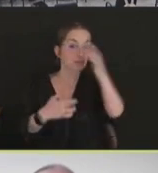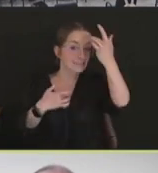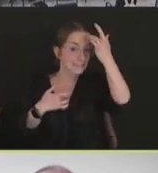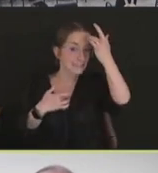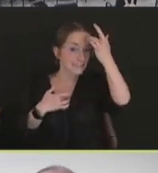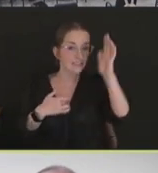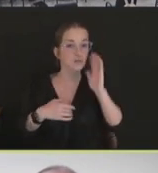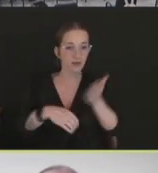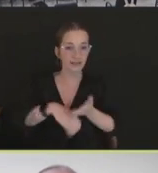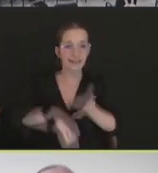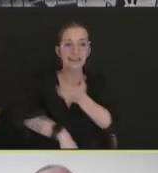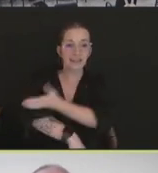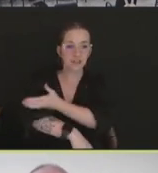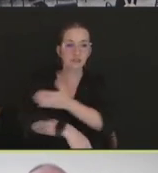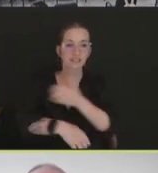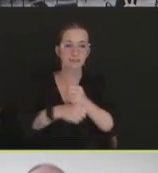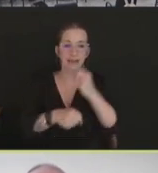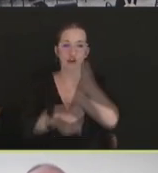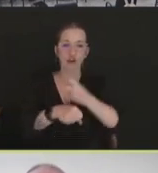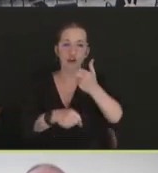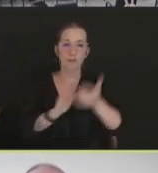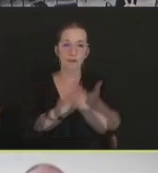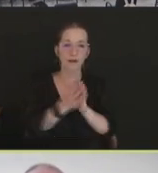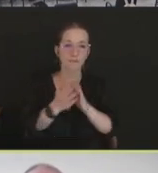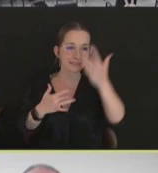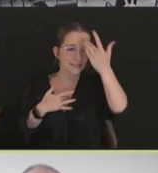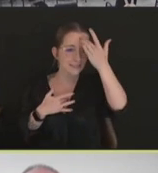that's going to be required there, and it's also going to reduce shedding and spread of